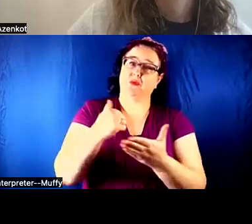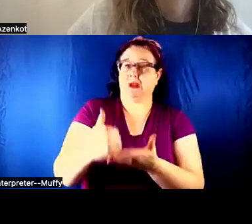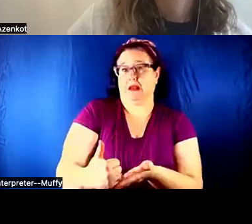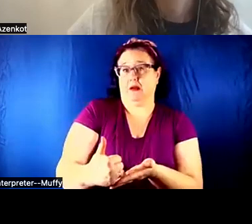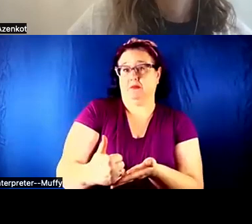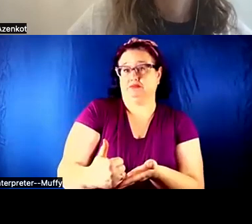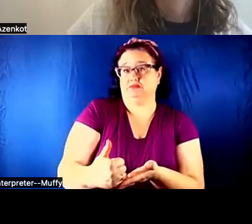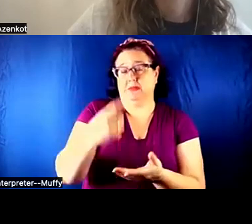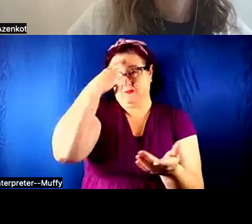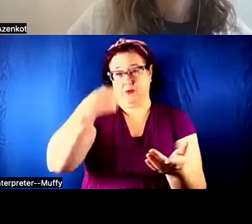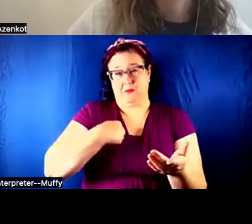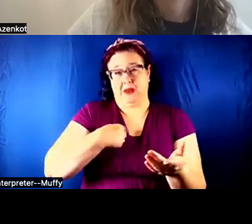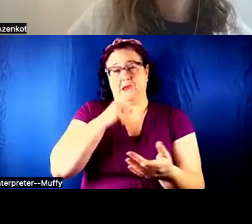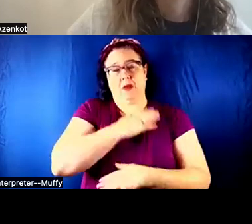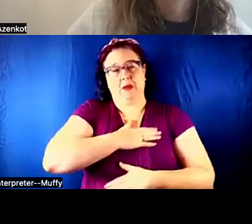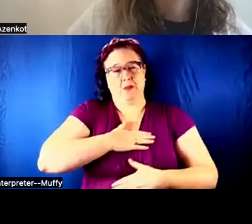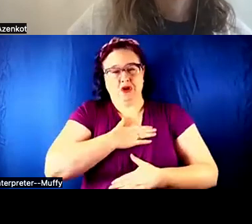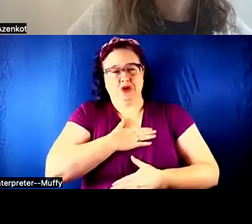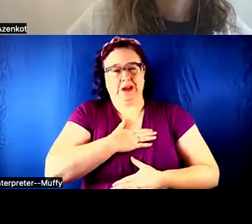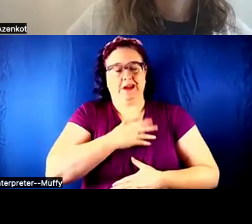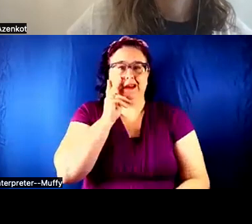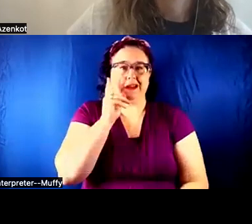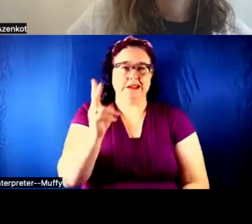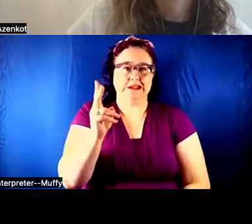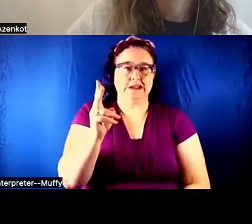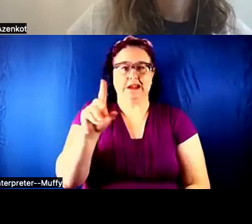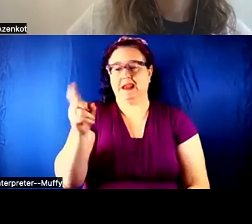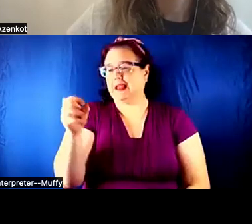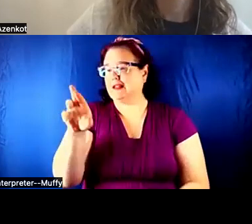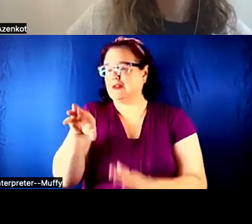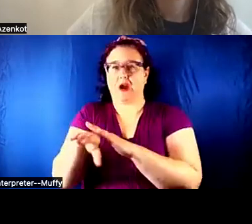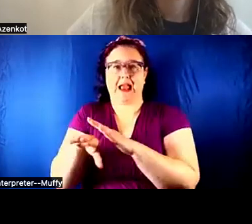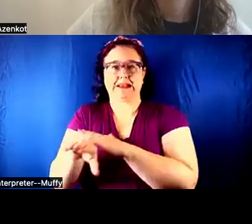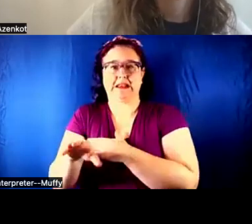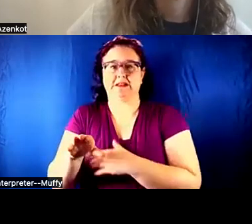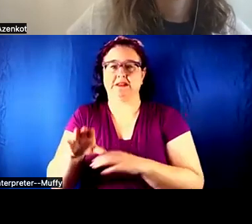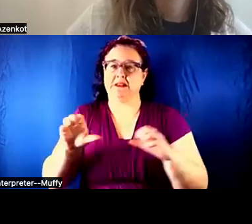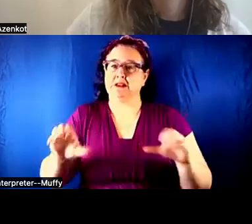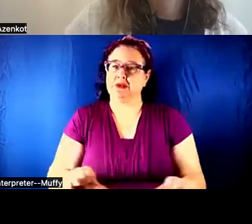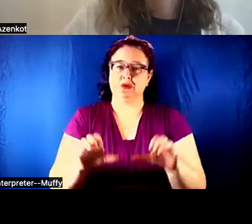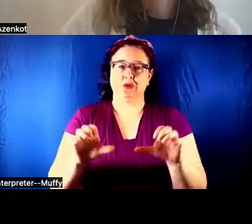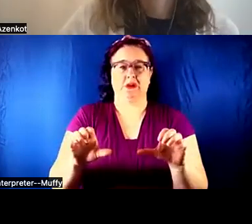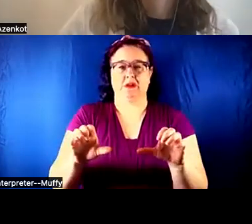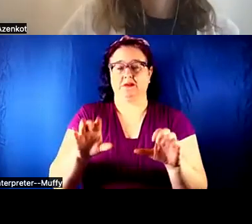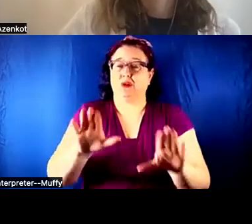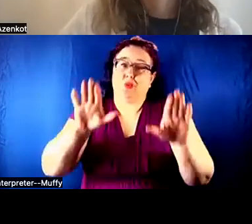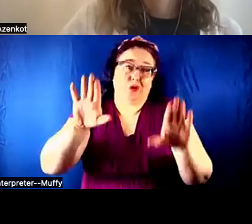I really appreciate that I see XR access is doing a really great job. I really appreciate it.